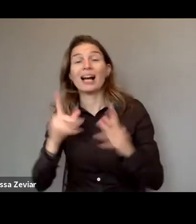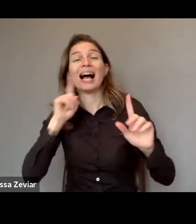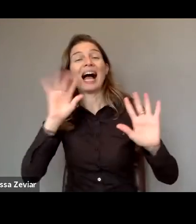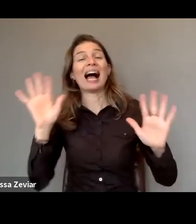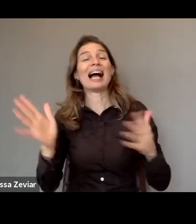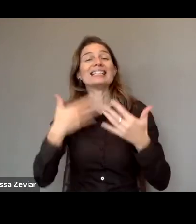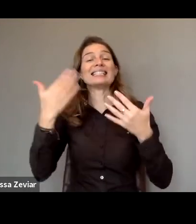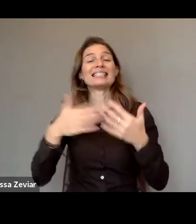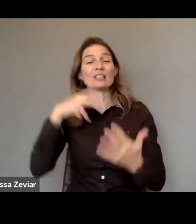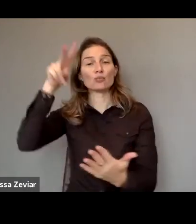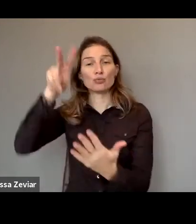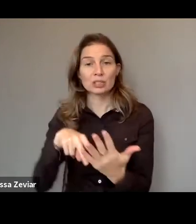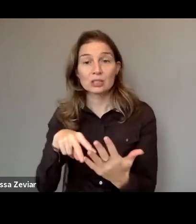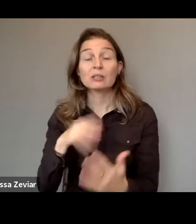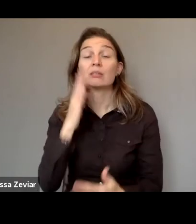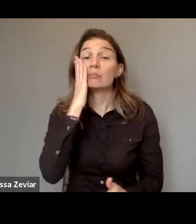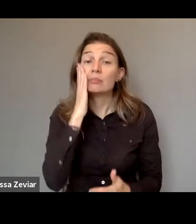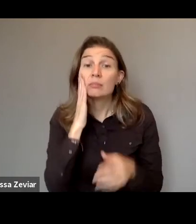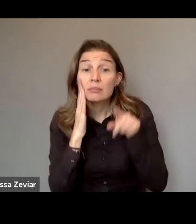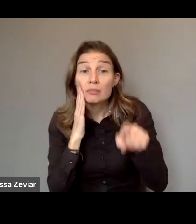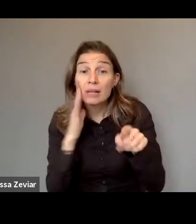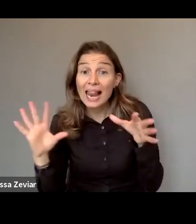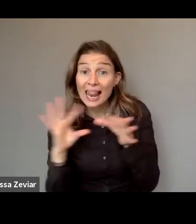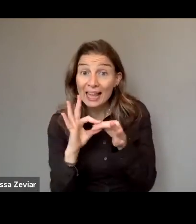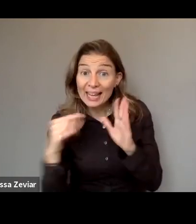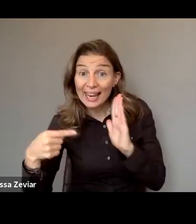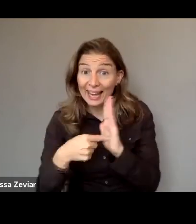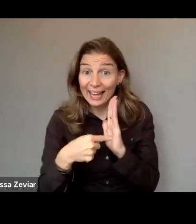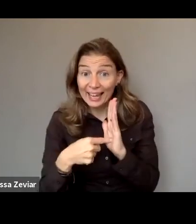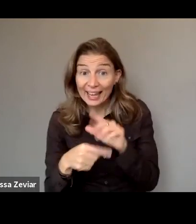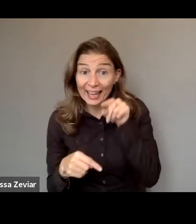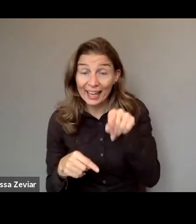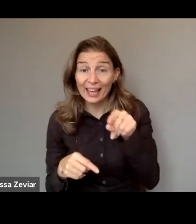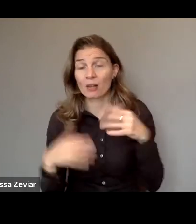to share the link with this important tool for everyone,